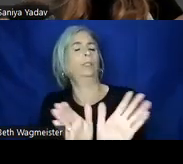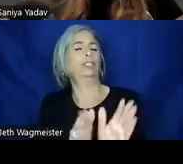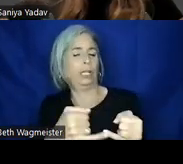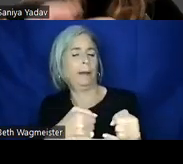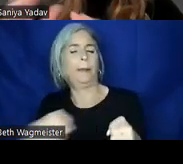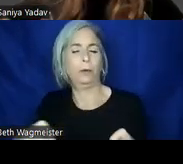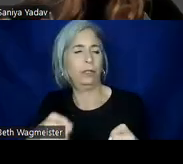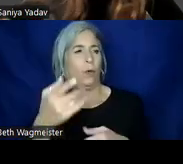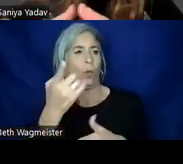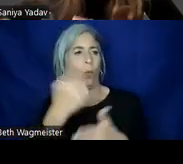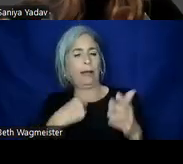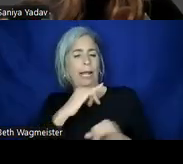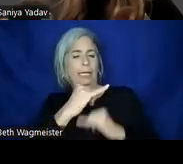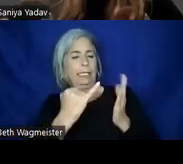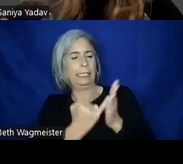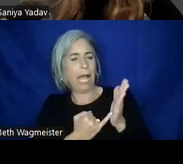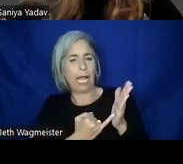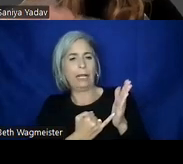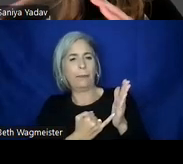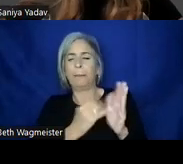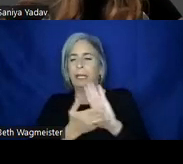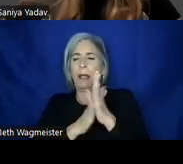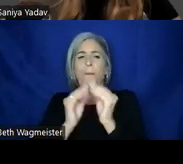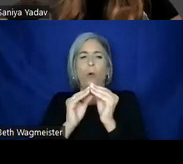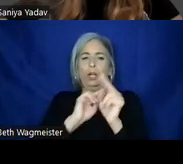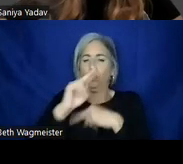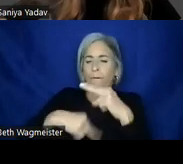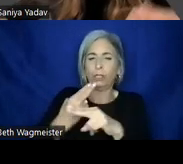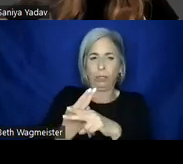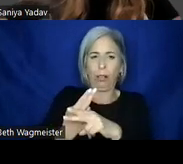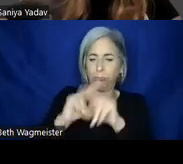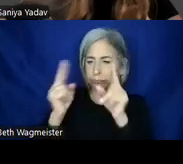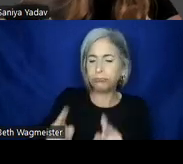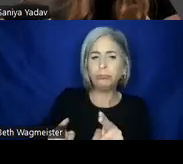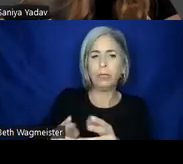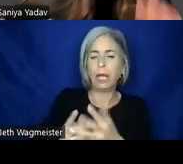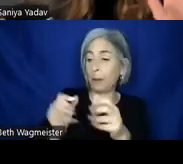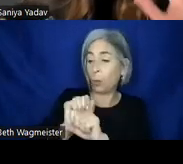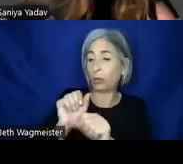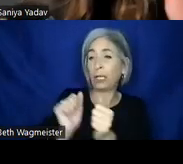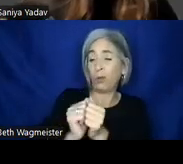a universal format of design. That's when I entered PwC and I have worked with guiding,